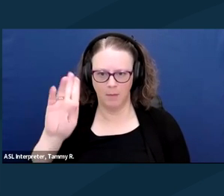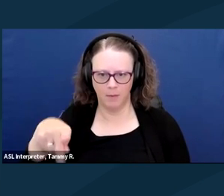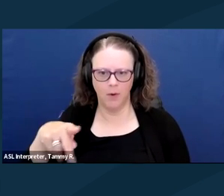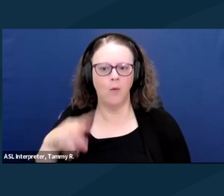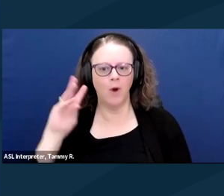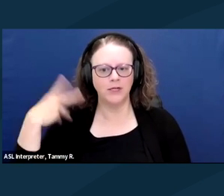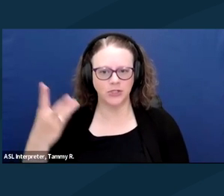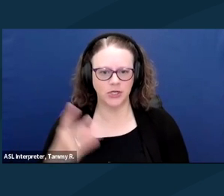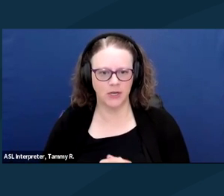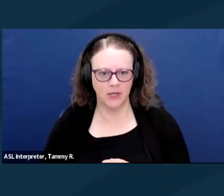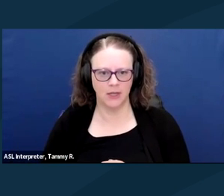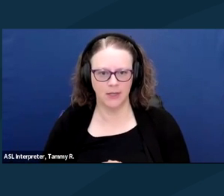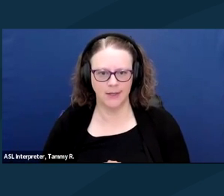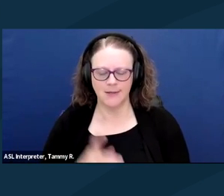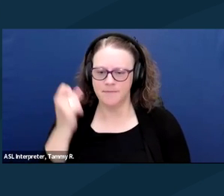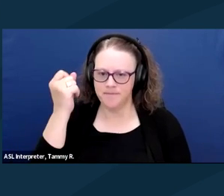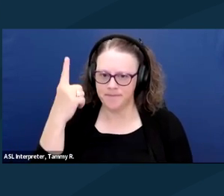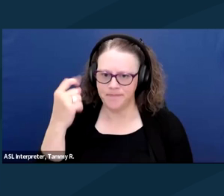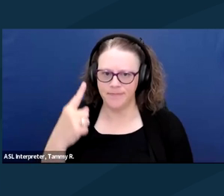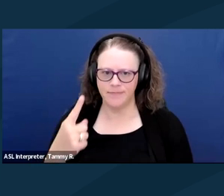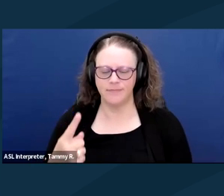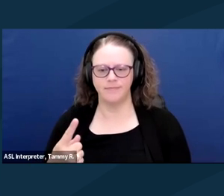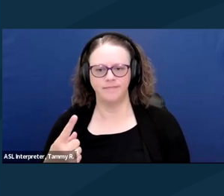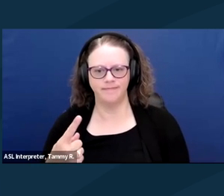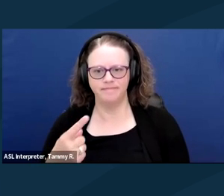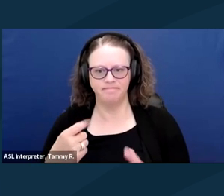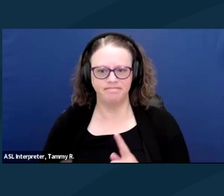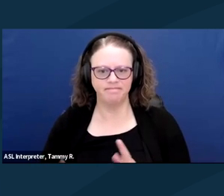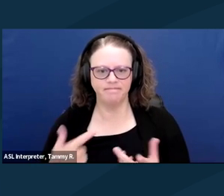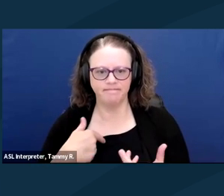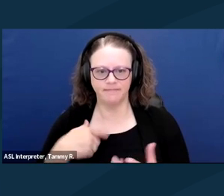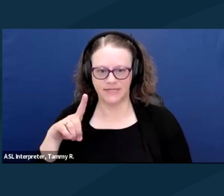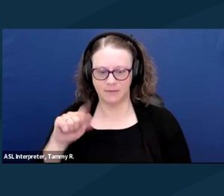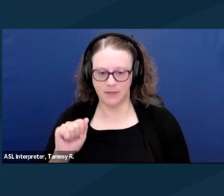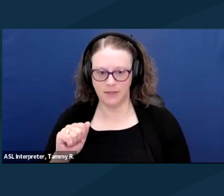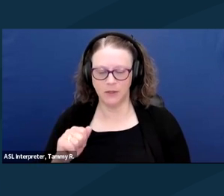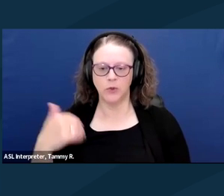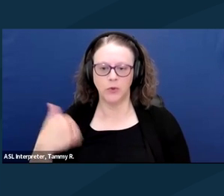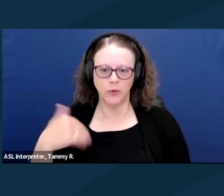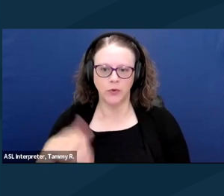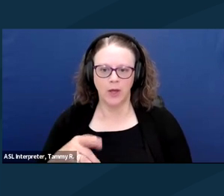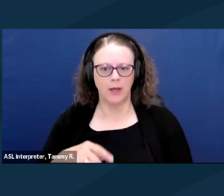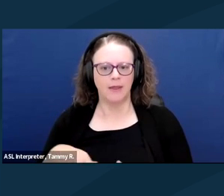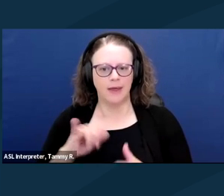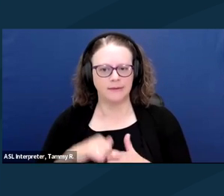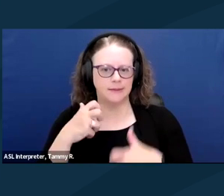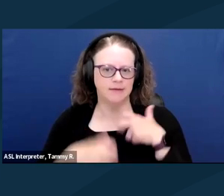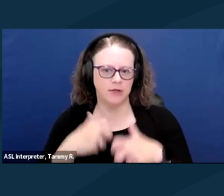Being disabled, you know, is one of the most difficult lifestyles to ever live.